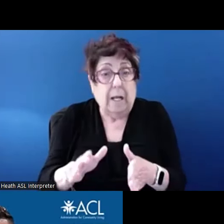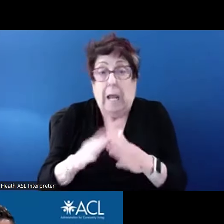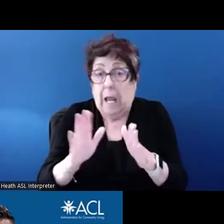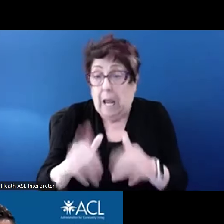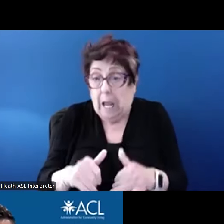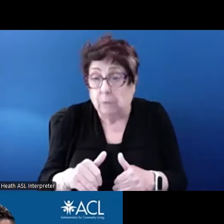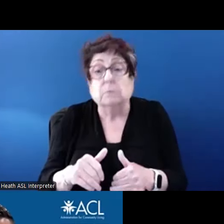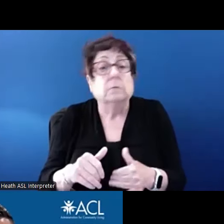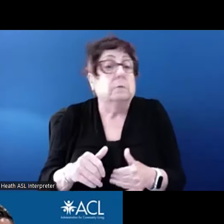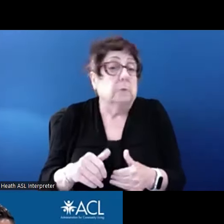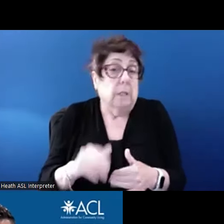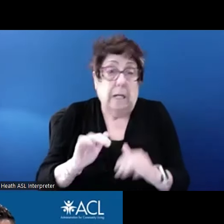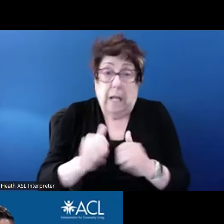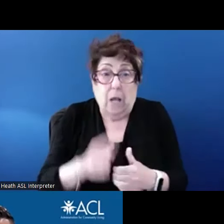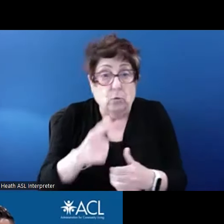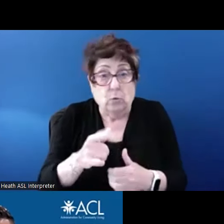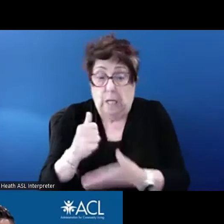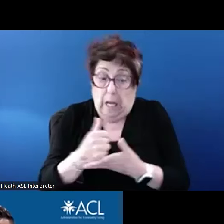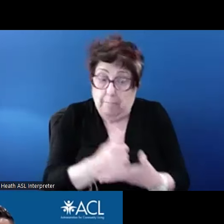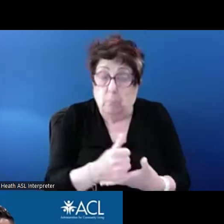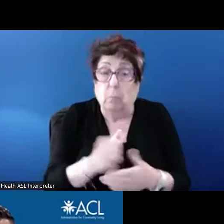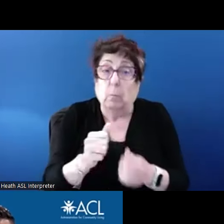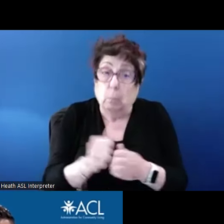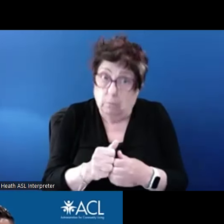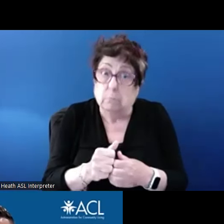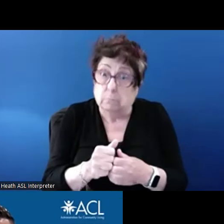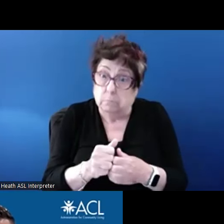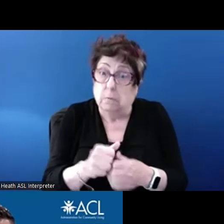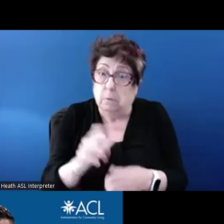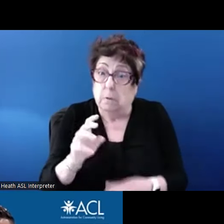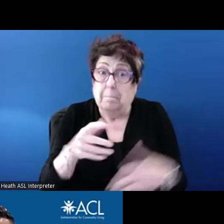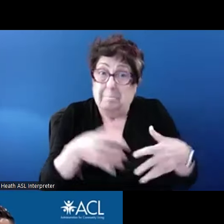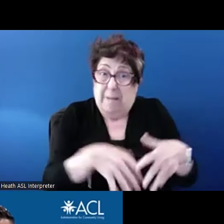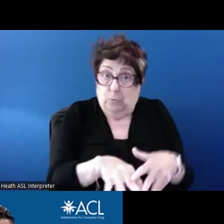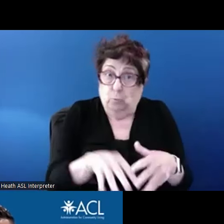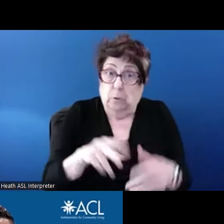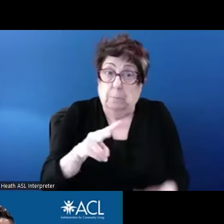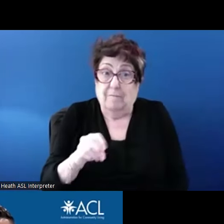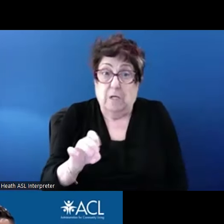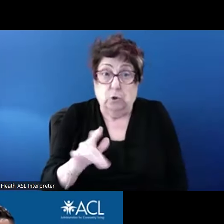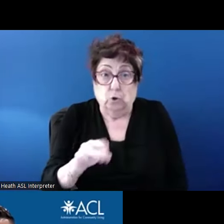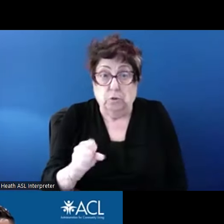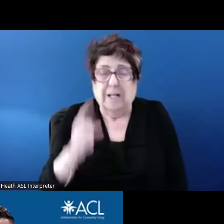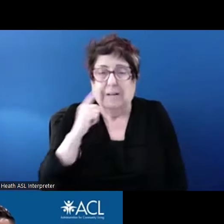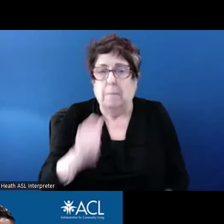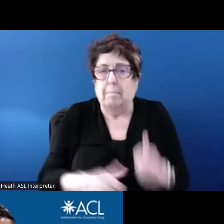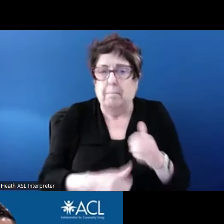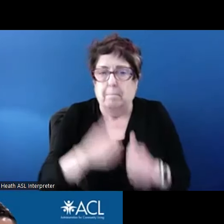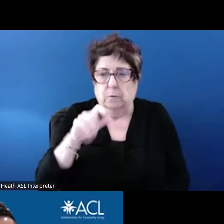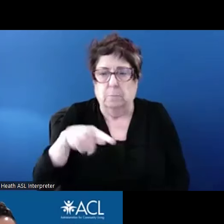utilization of the vouchers and I think you'll get some feedback from most of these agencies.